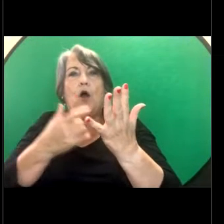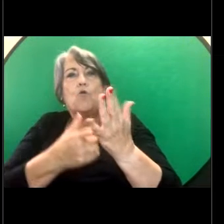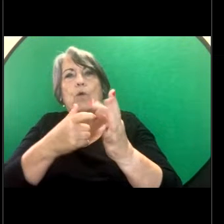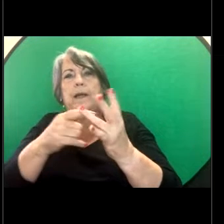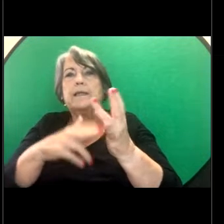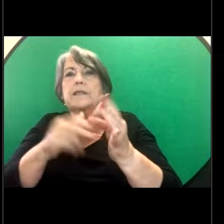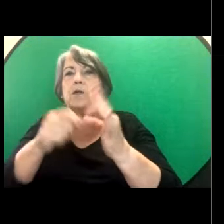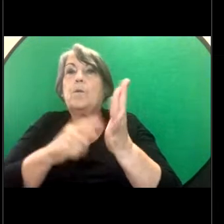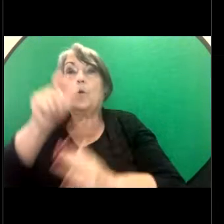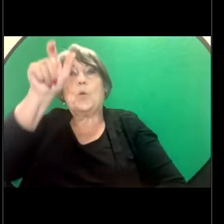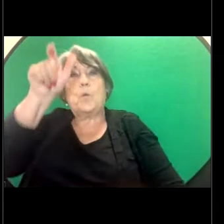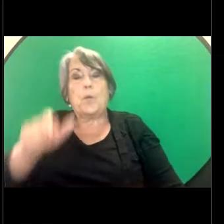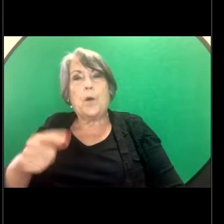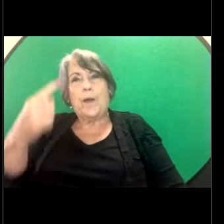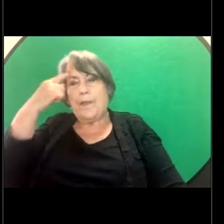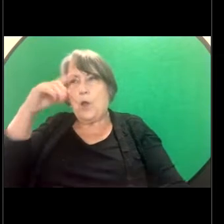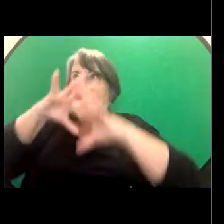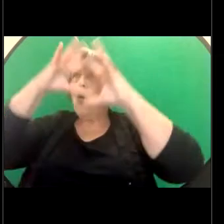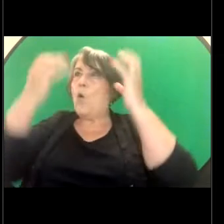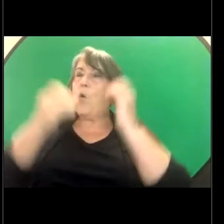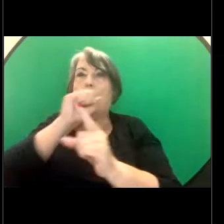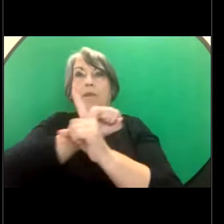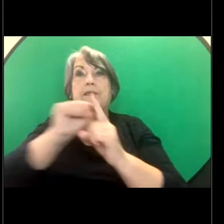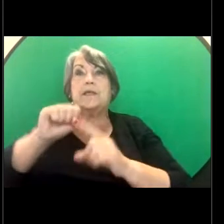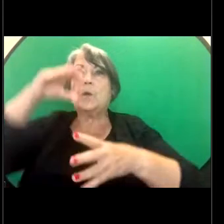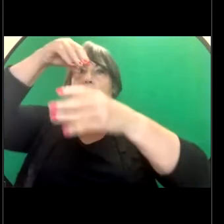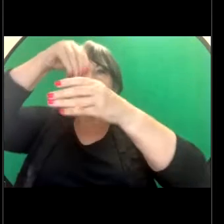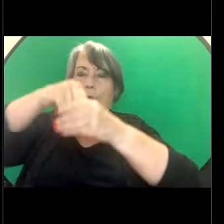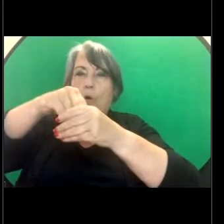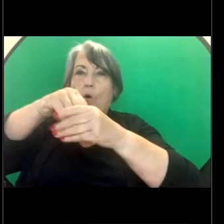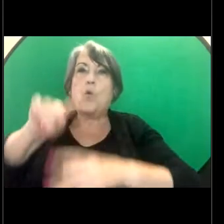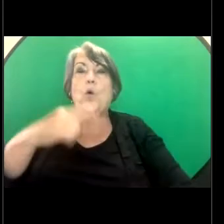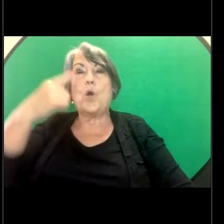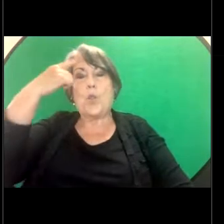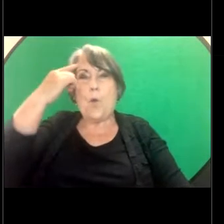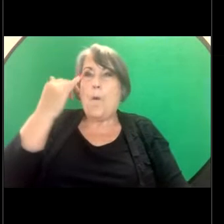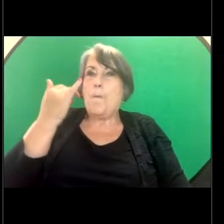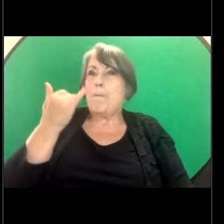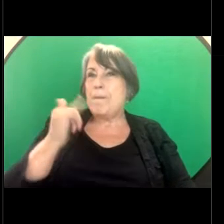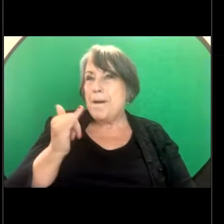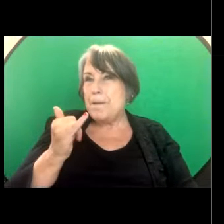the circumstances would have anticipated the possibility that the person being harassed